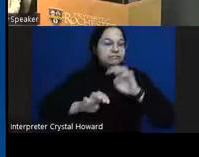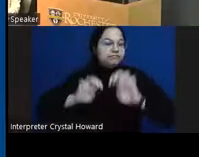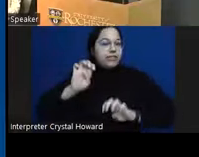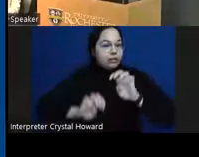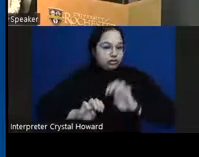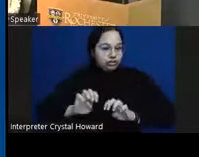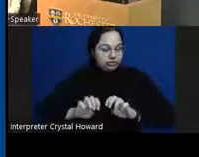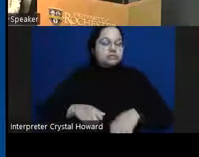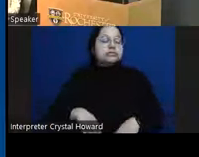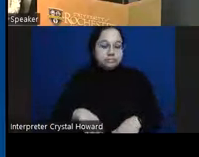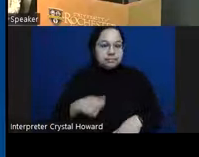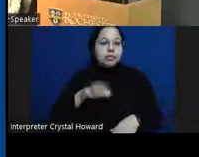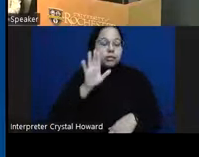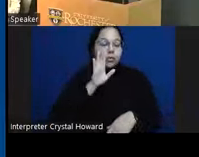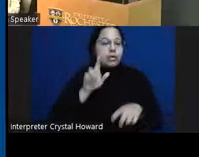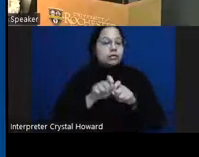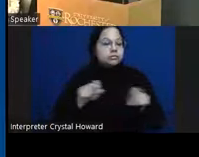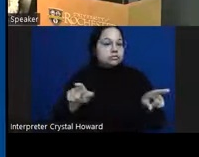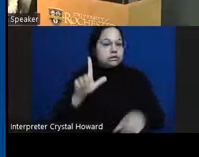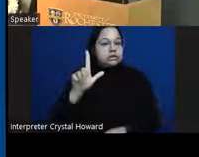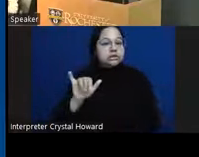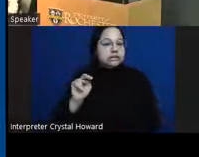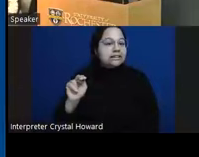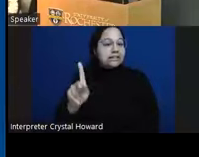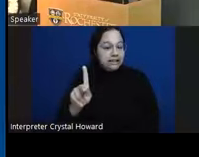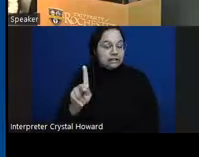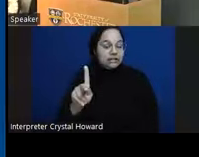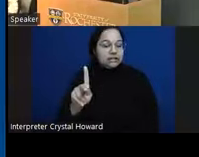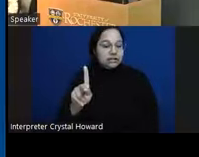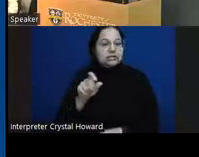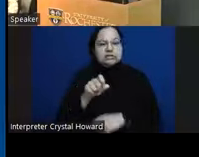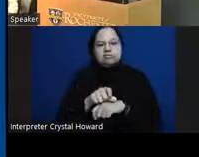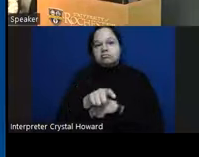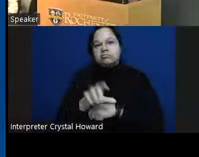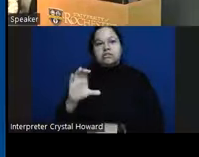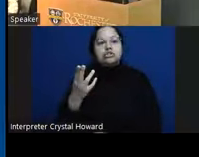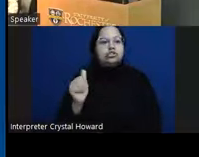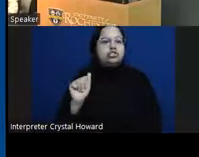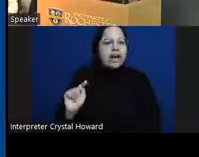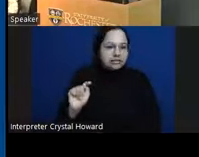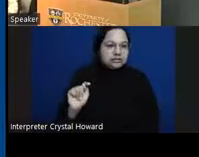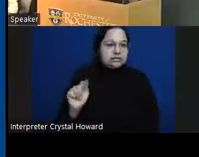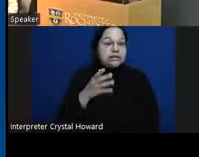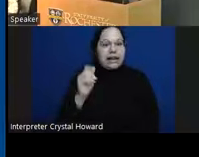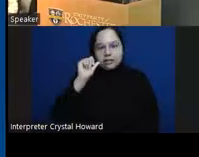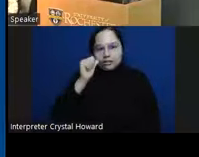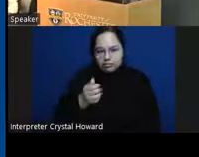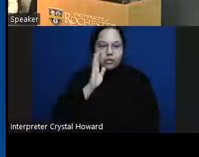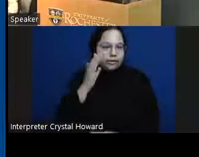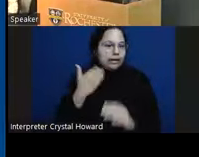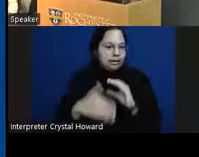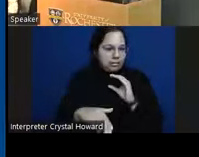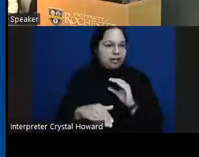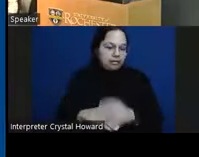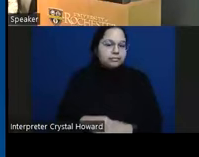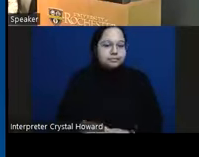come on a um in the chat box and then tomorrow there'll be another email okay so I'd like to